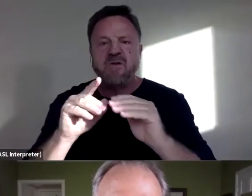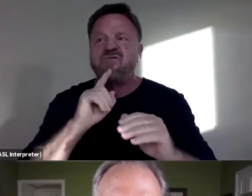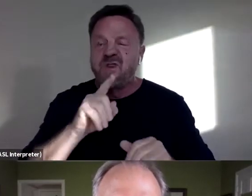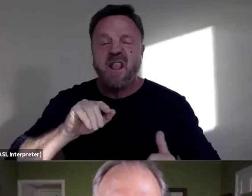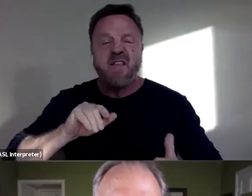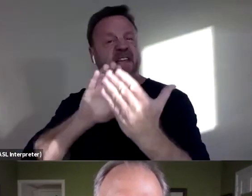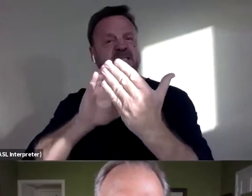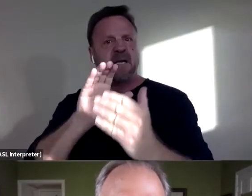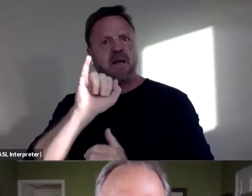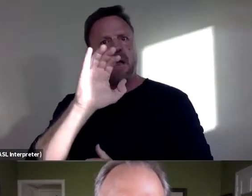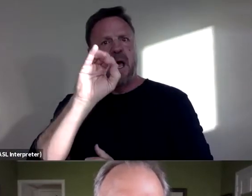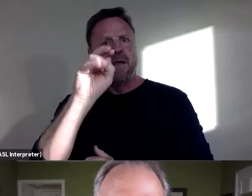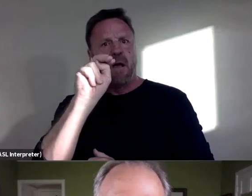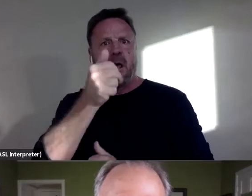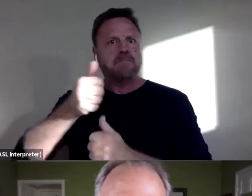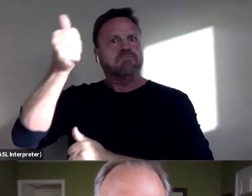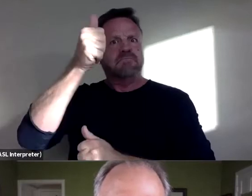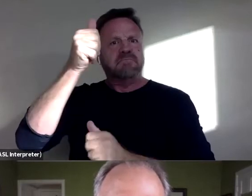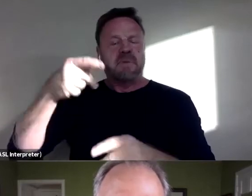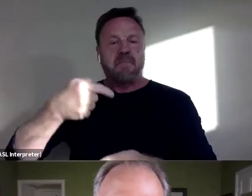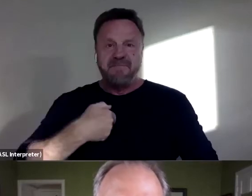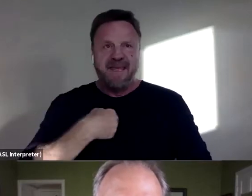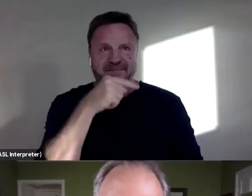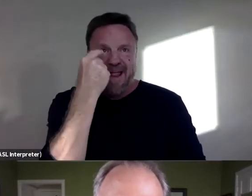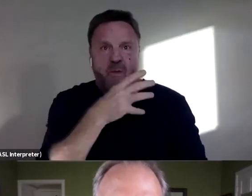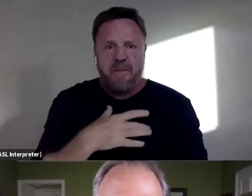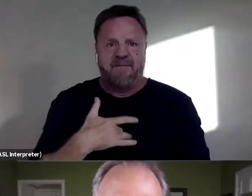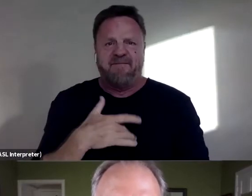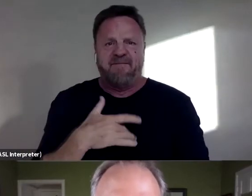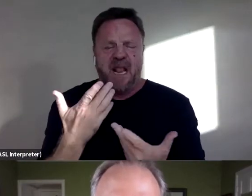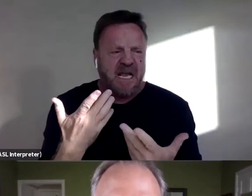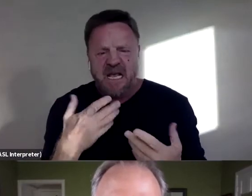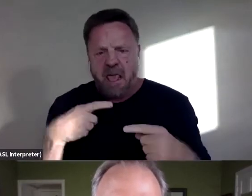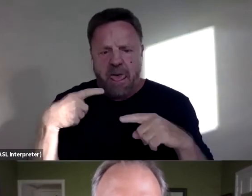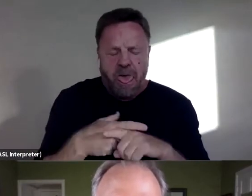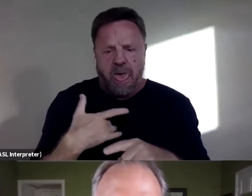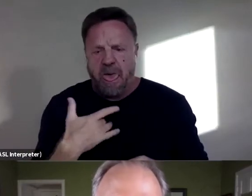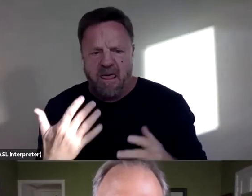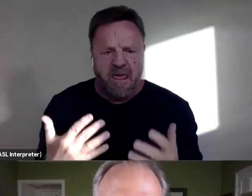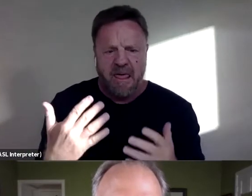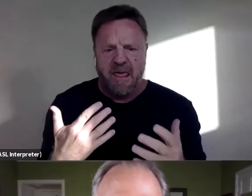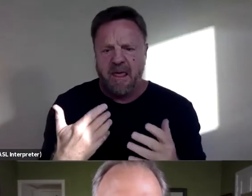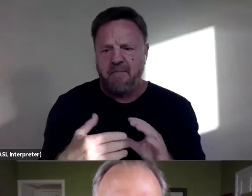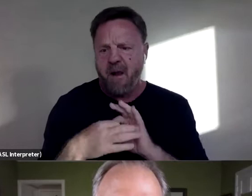And me as a black woman, feeling very conflicted about my loyalty to my race,